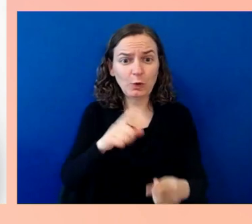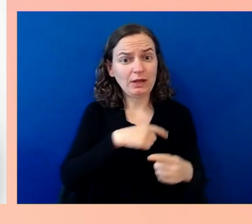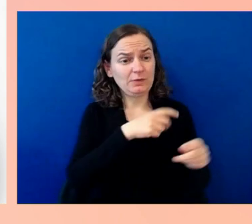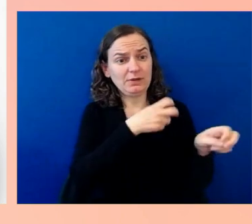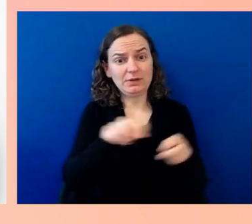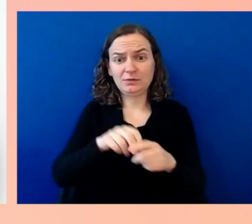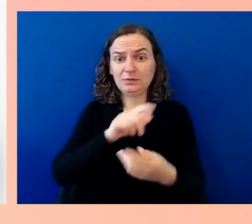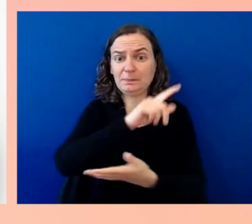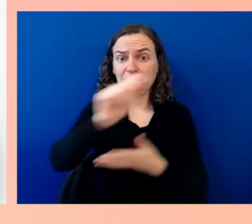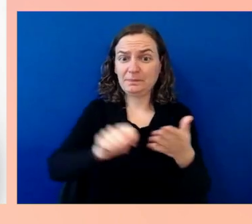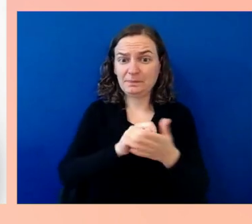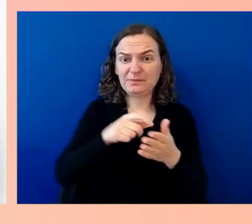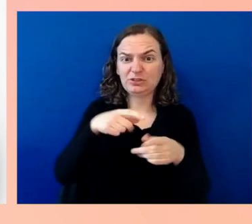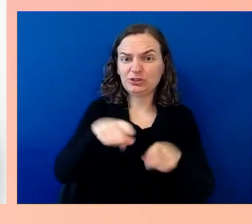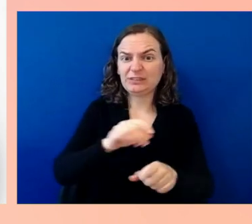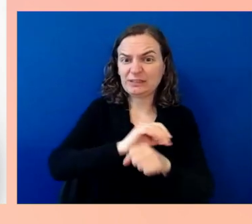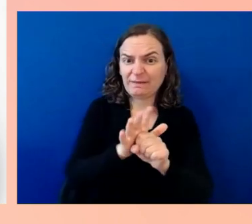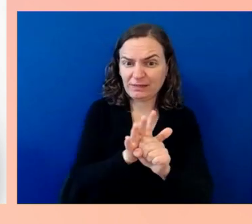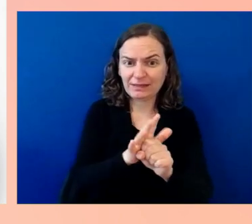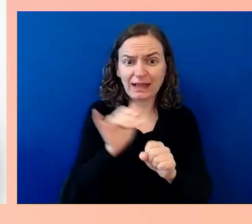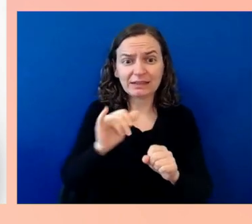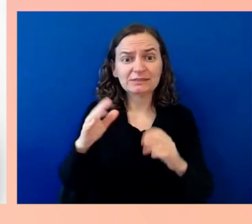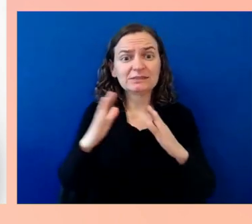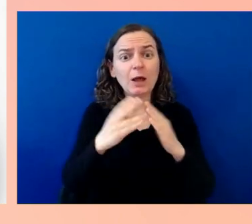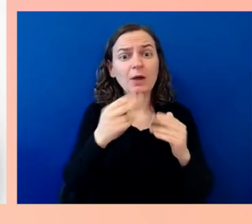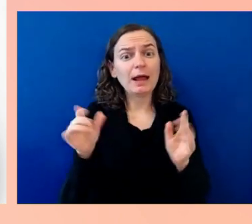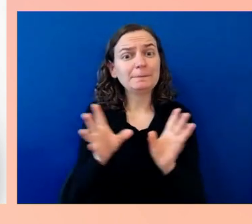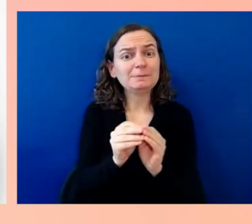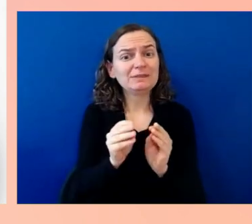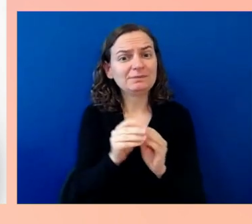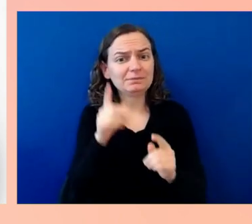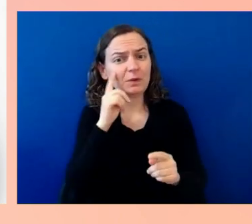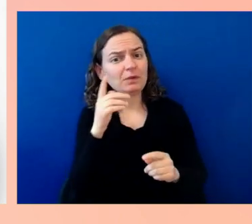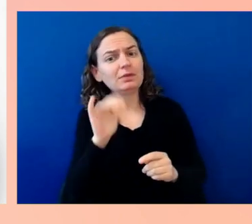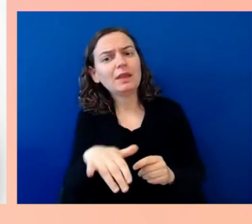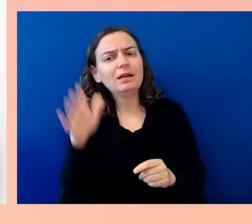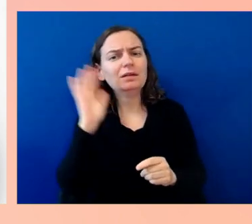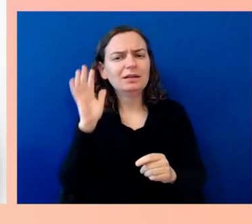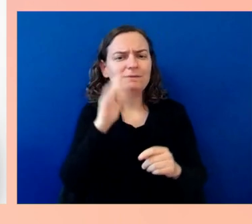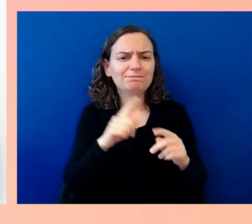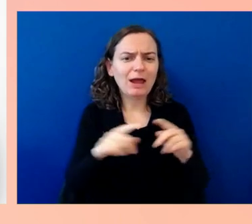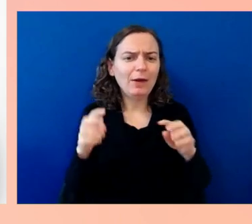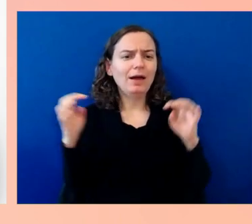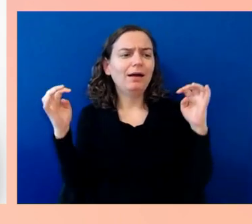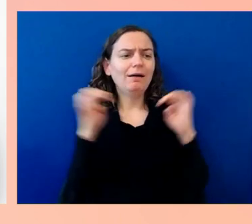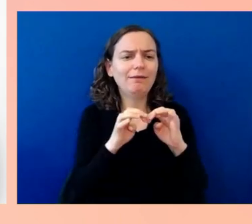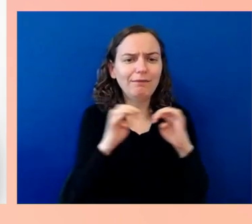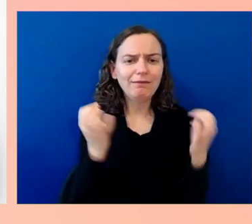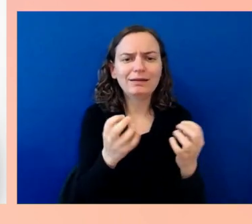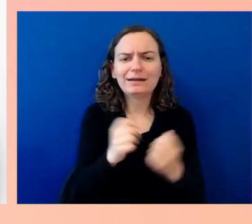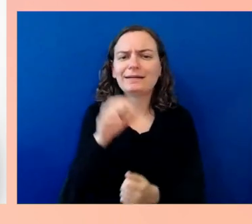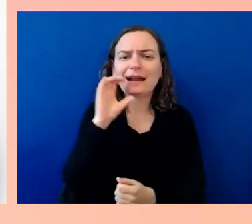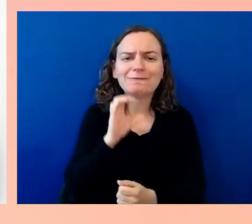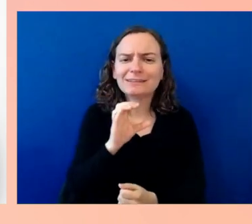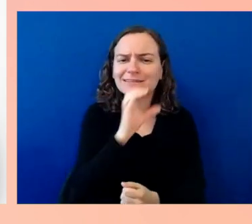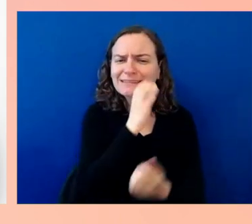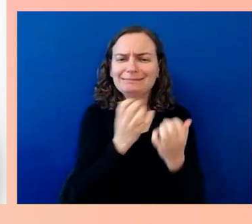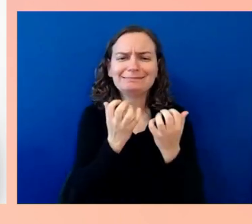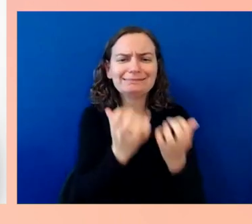In the cafeteria is hundreds of people sitting there. We shot it like television, but things like the ASL language being